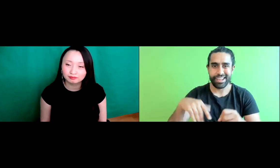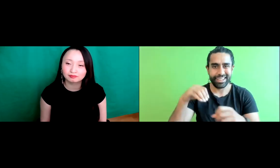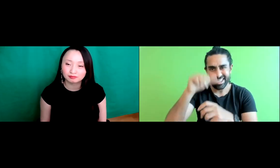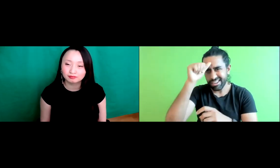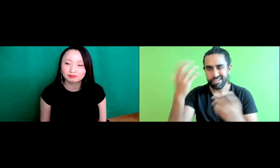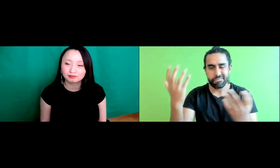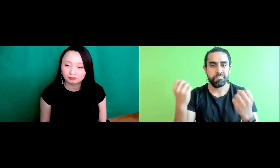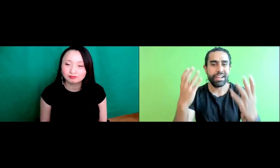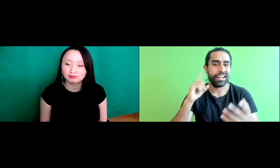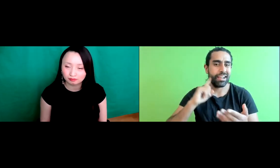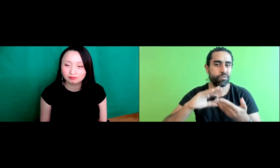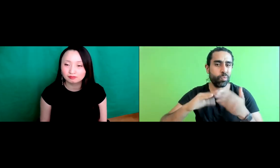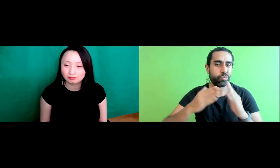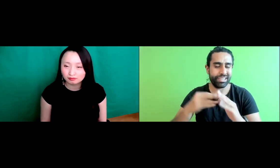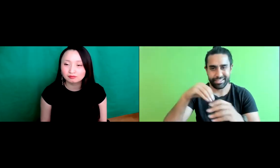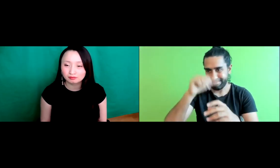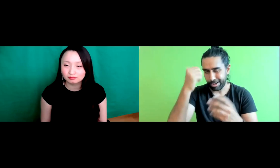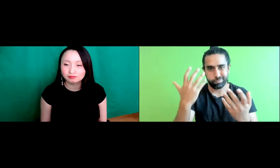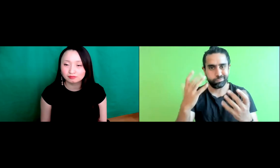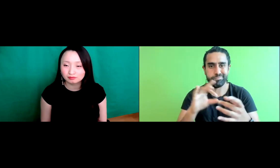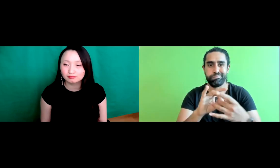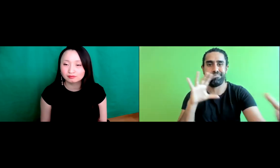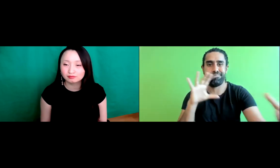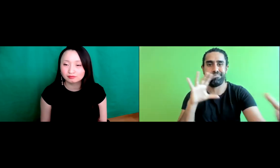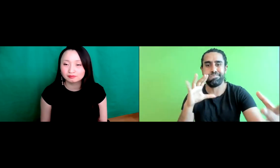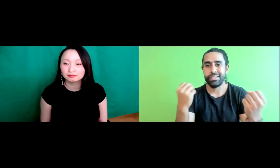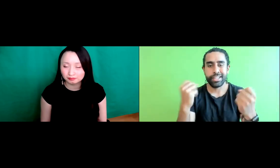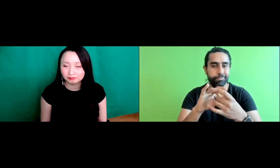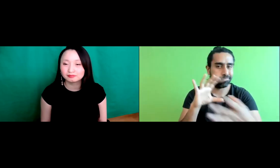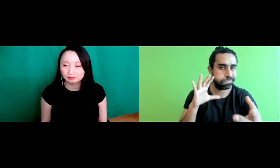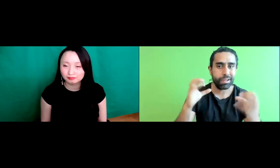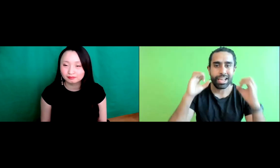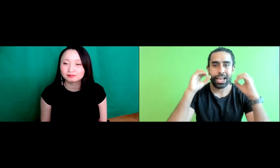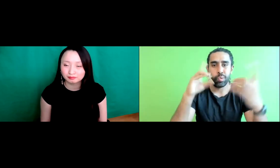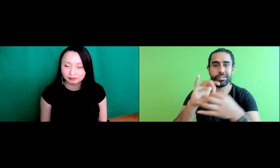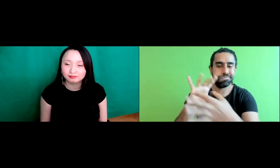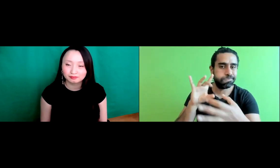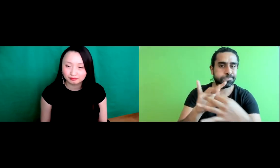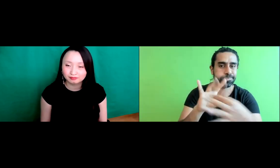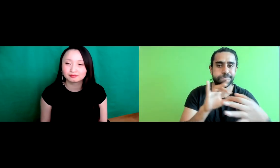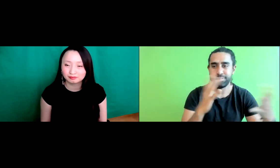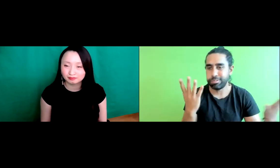to coven and the pandemic. You know, many of the many of the individuals